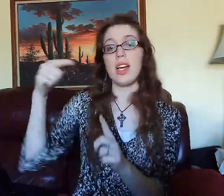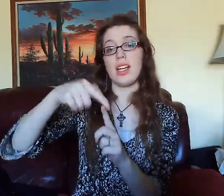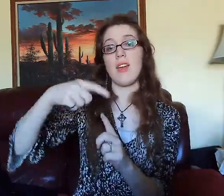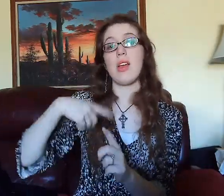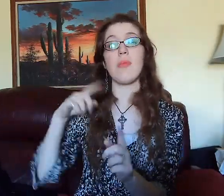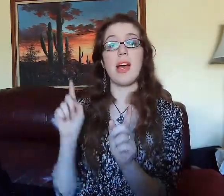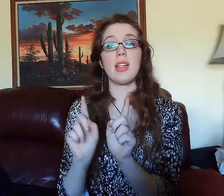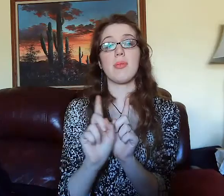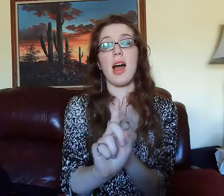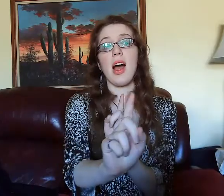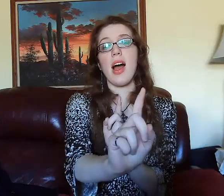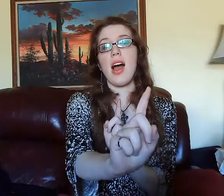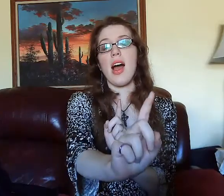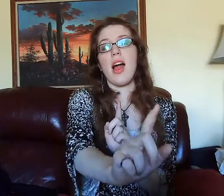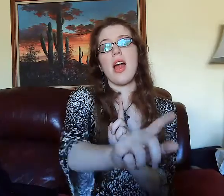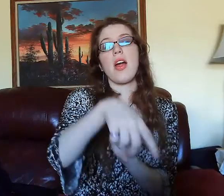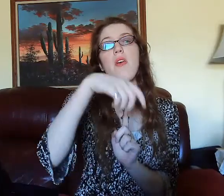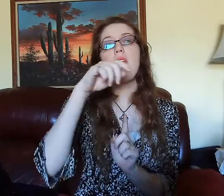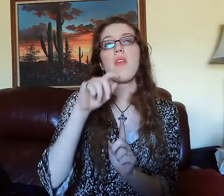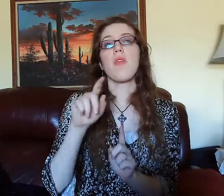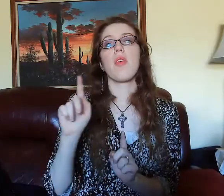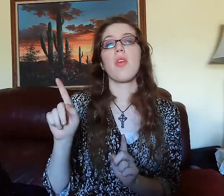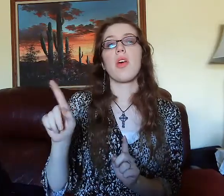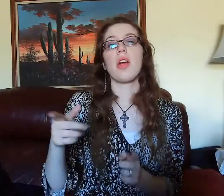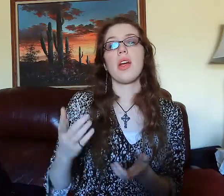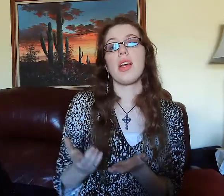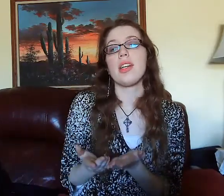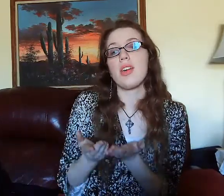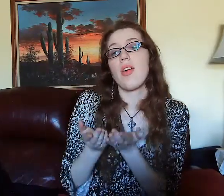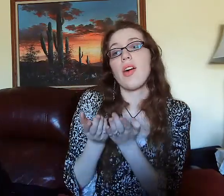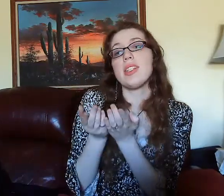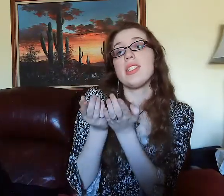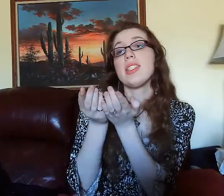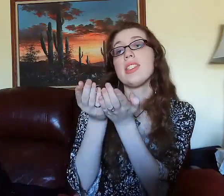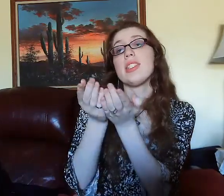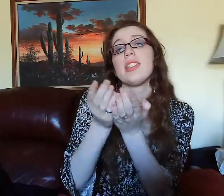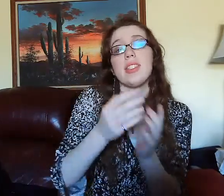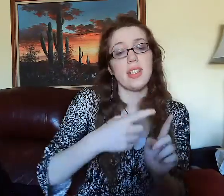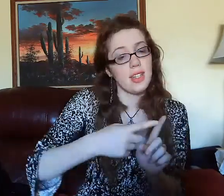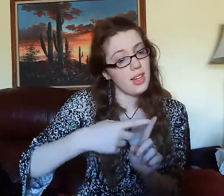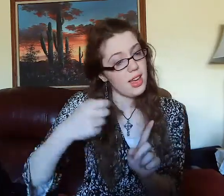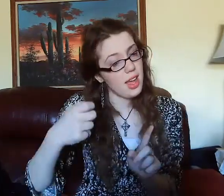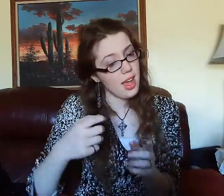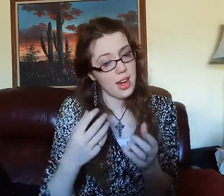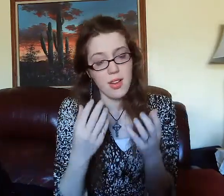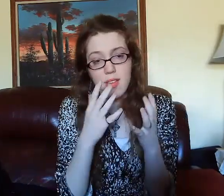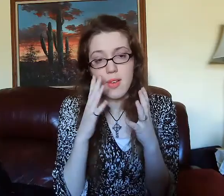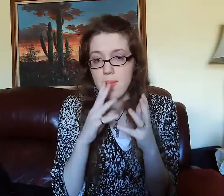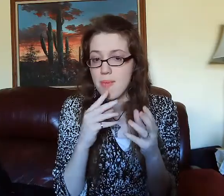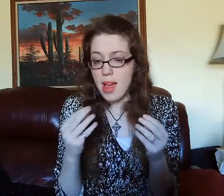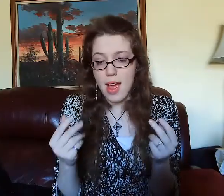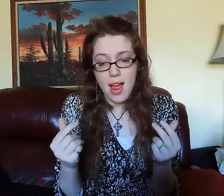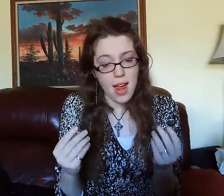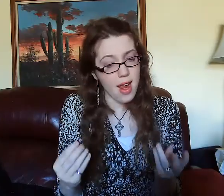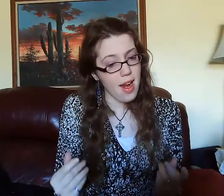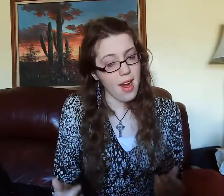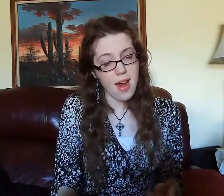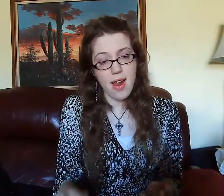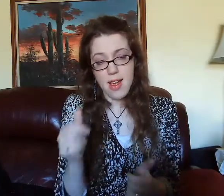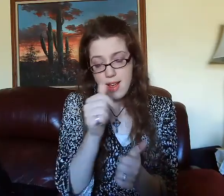UNTIL WE PASS-THROUGH. HE LIFT/CARRY LIFT/CARRY FROM MUD (WET DIRT) FROM MUD (WET DIRT)